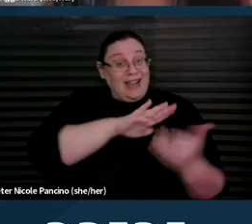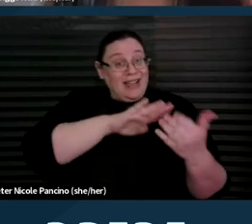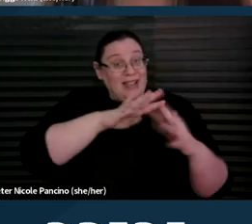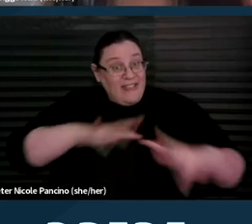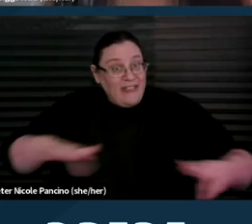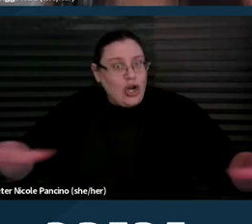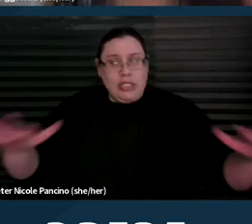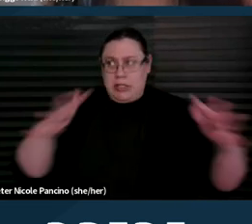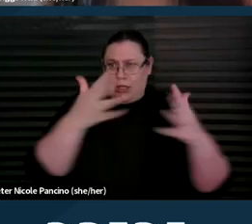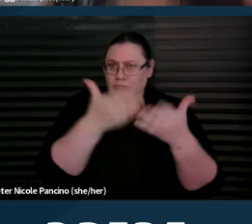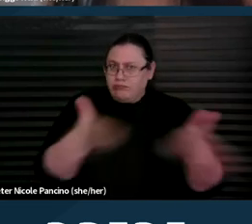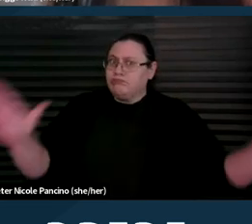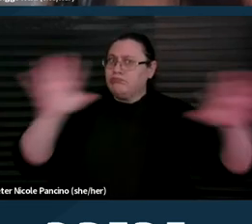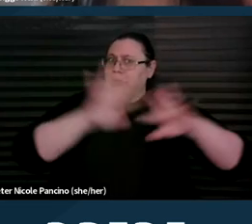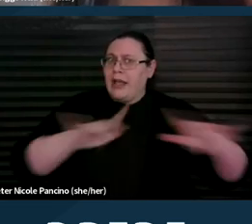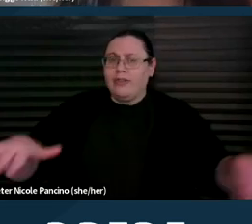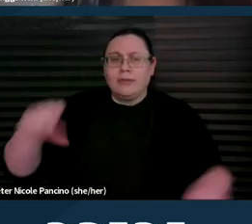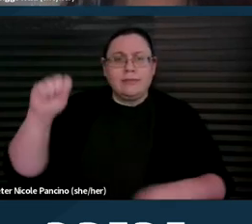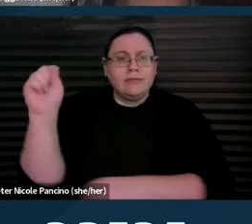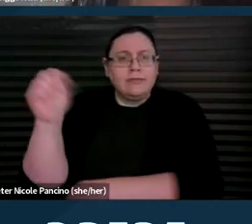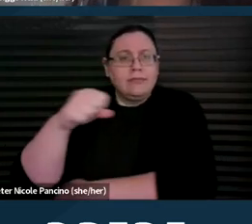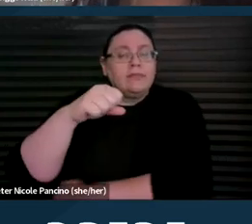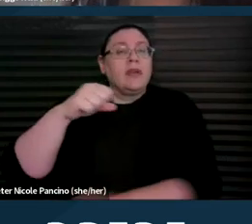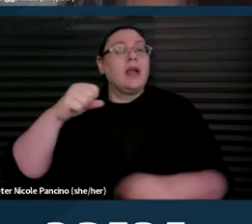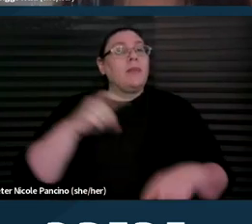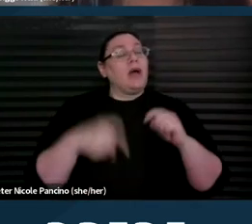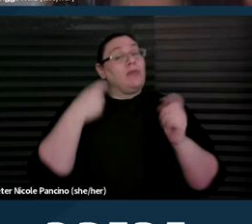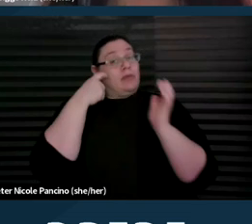but we realizing disability justice for everyone.